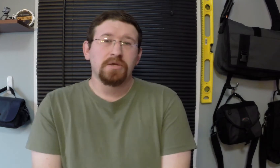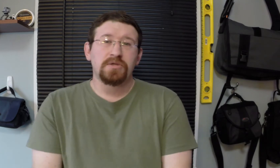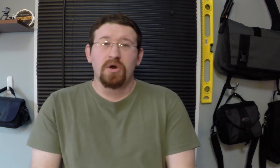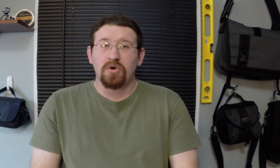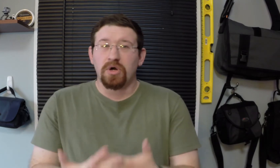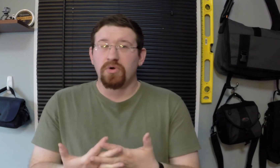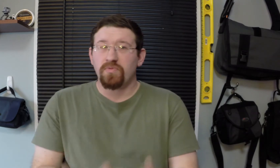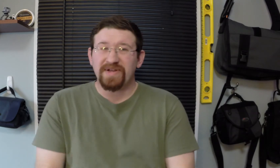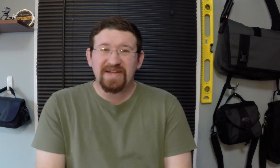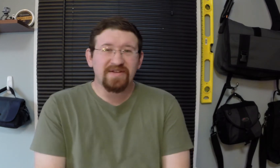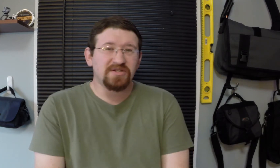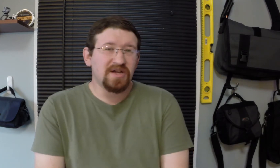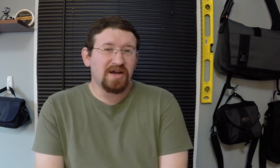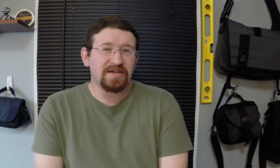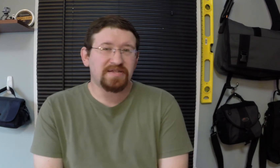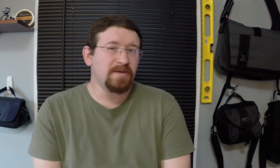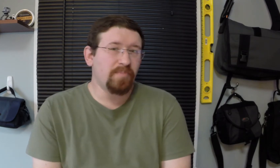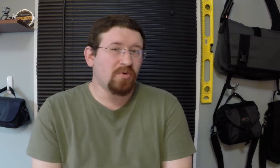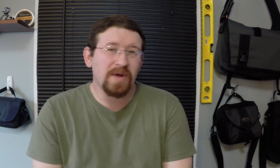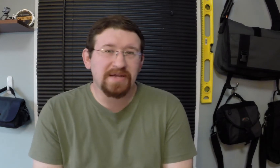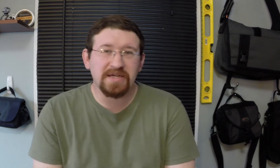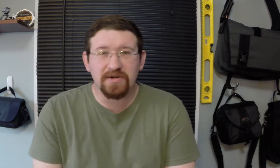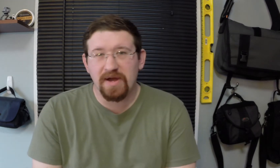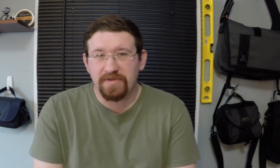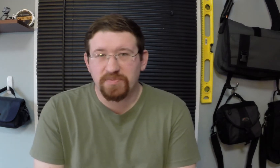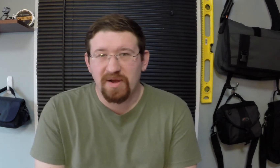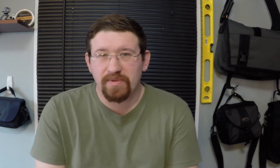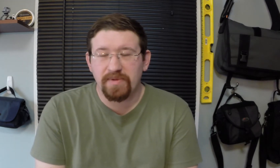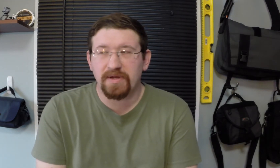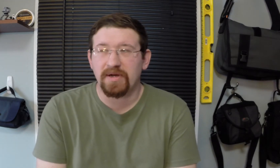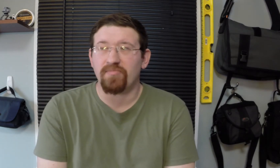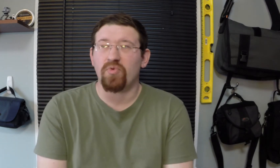So, really there's not a simple way to get around this problem.